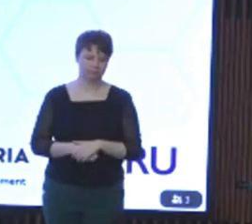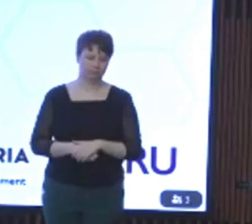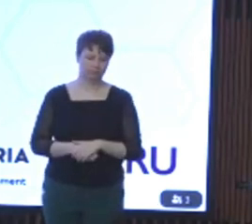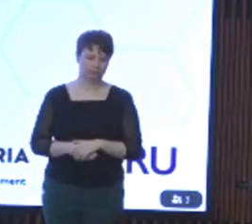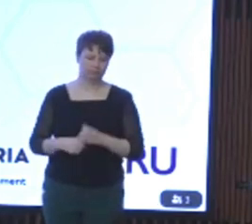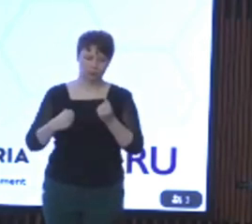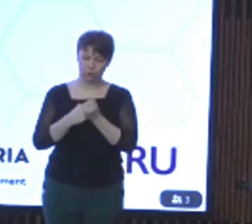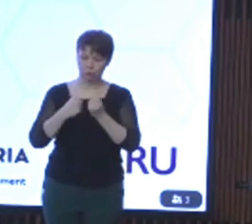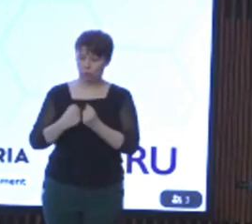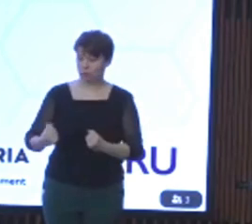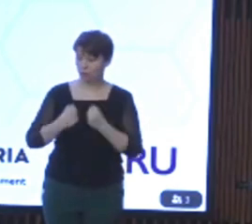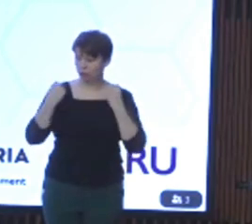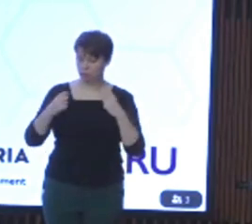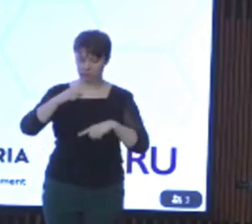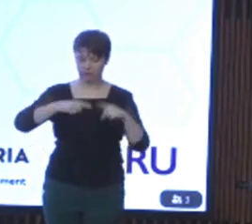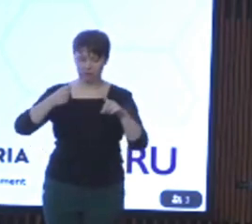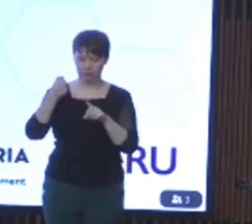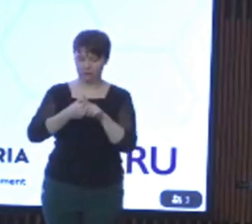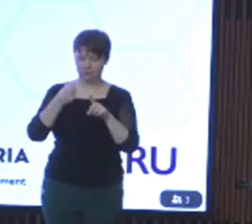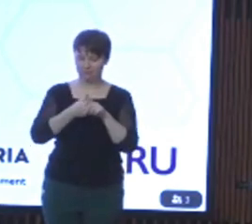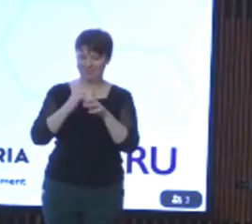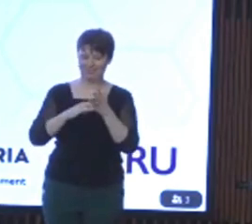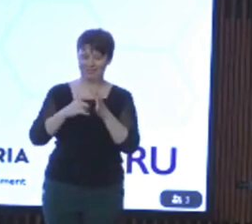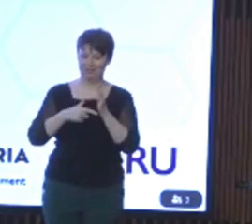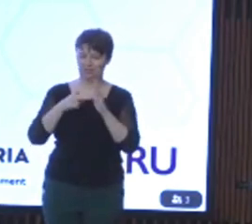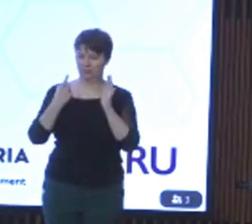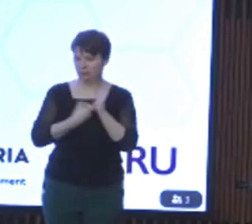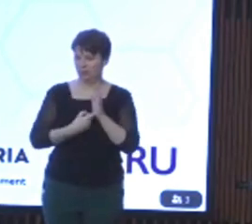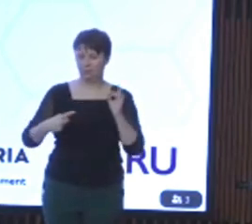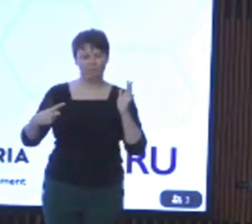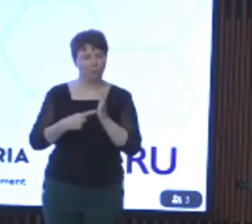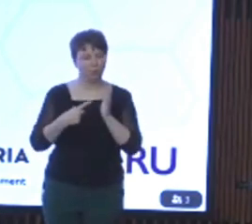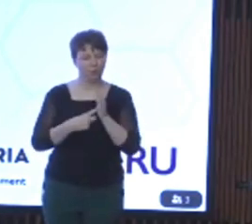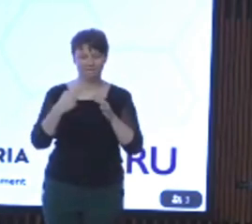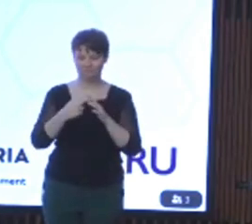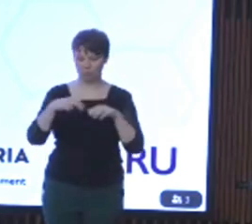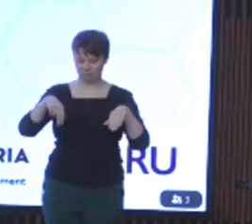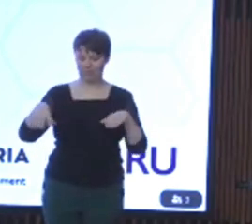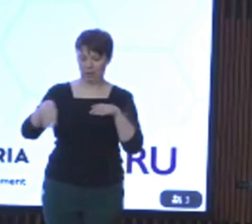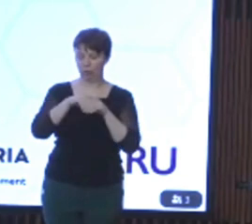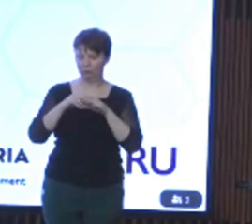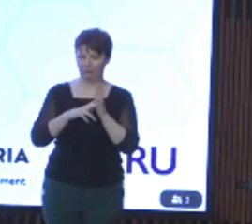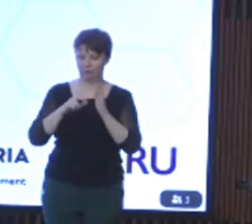a diverse advocacy sector is a key priority in inclusive Victoria. Our State Disability Plan -